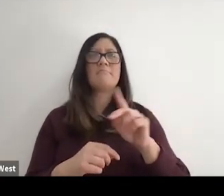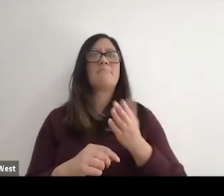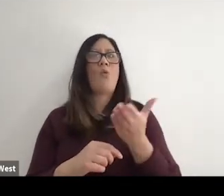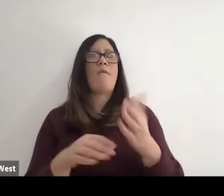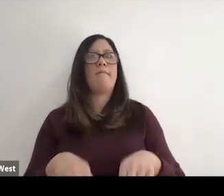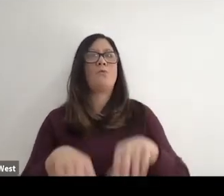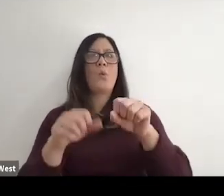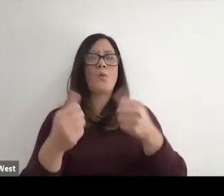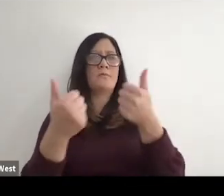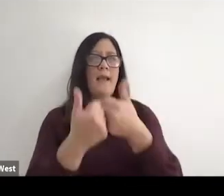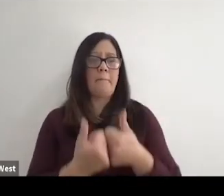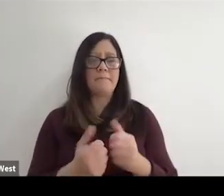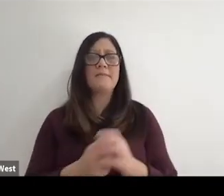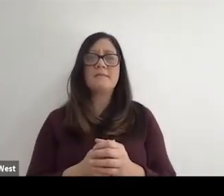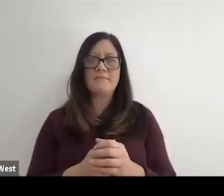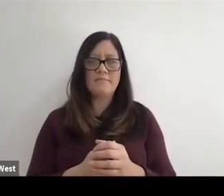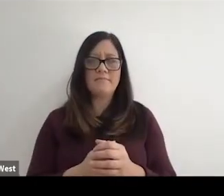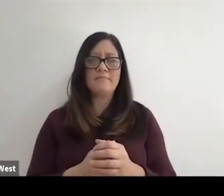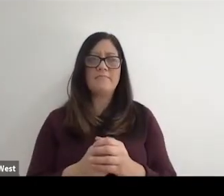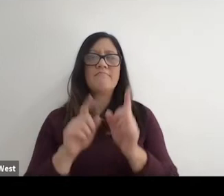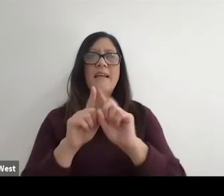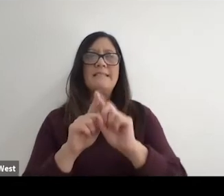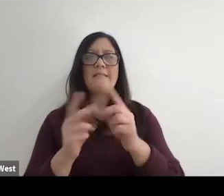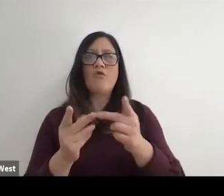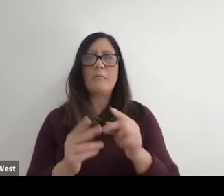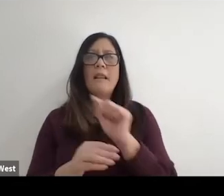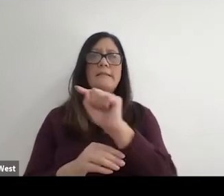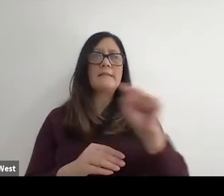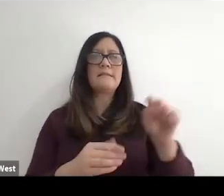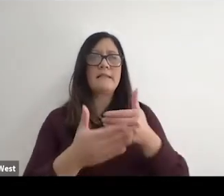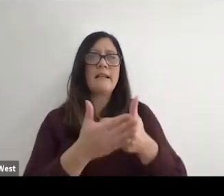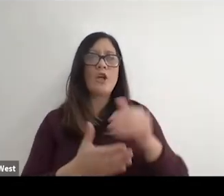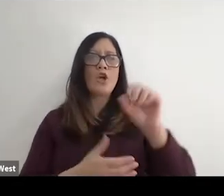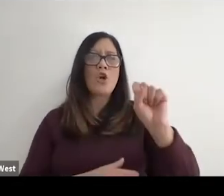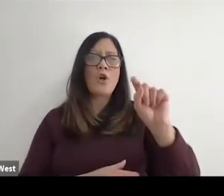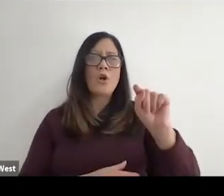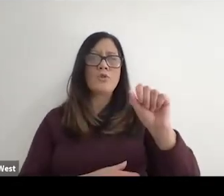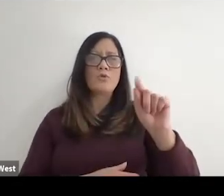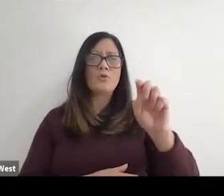across a number of venues near the Stoke Mandeville Center.